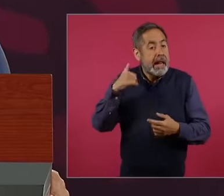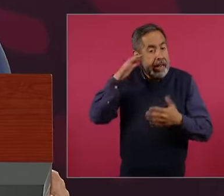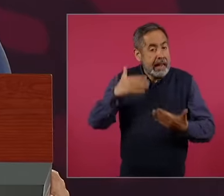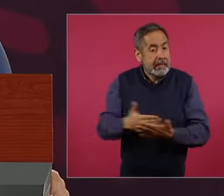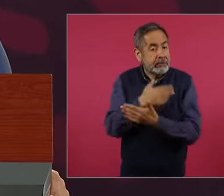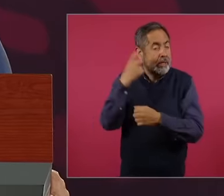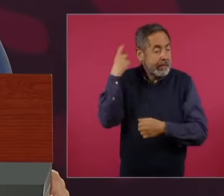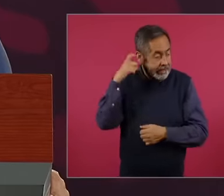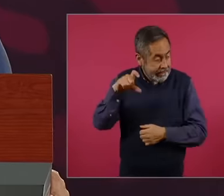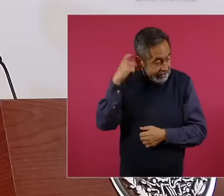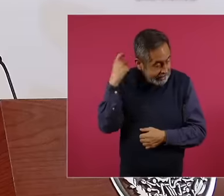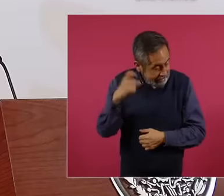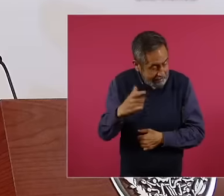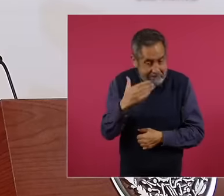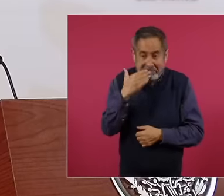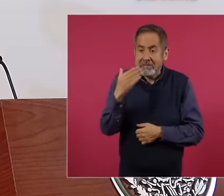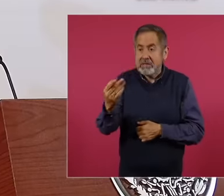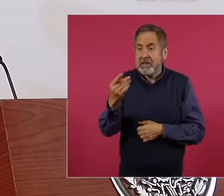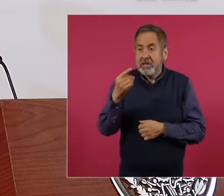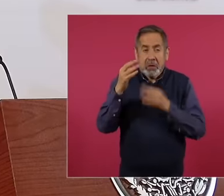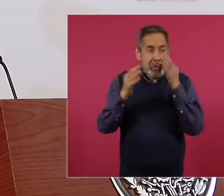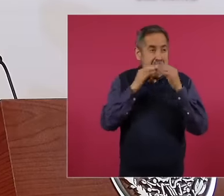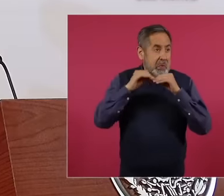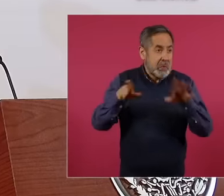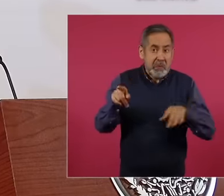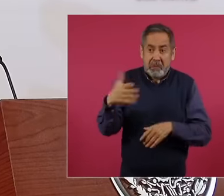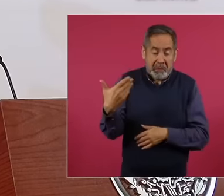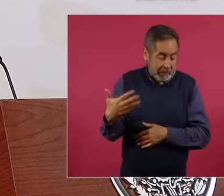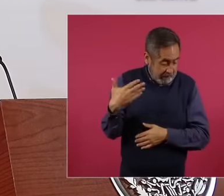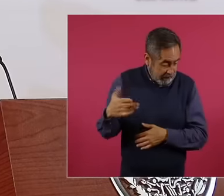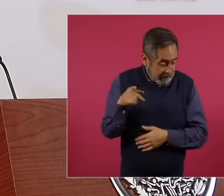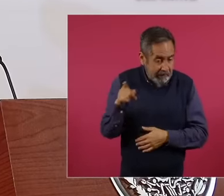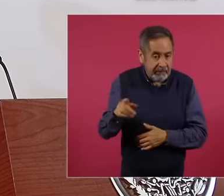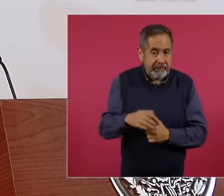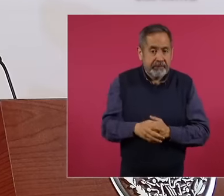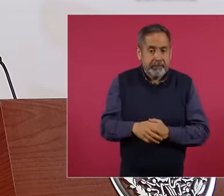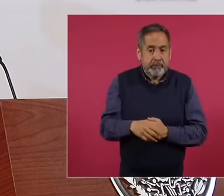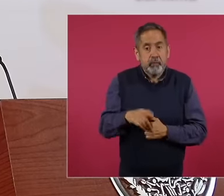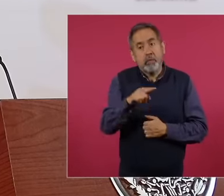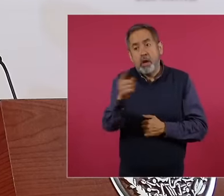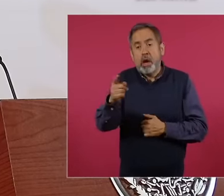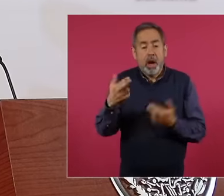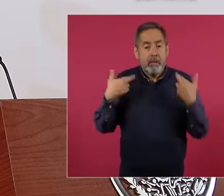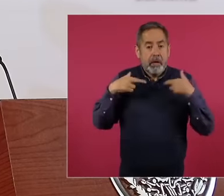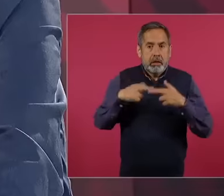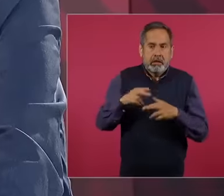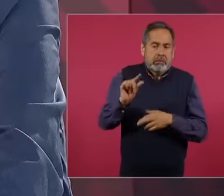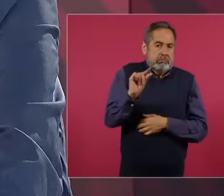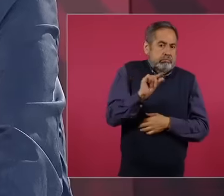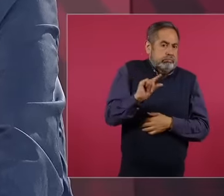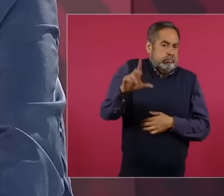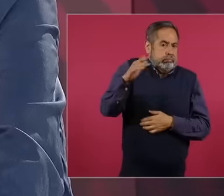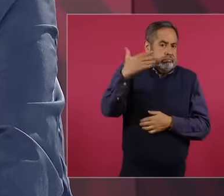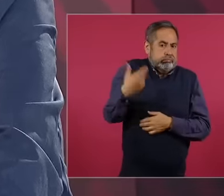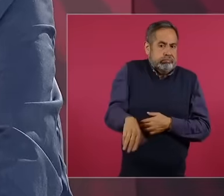and the teacher emeritus Rodríguez